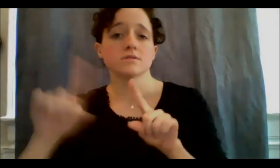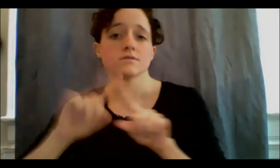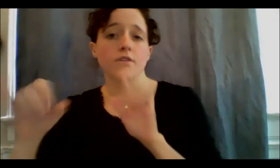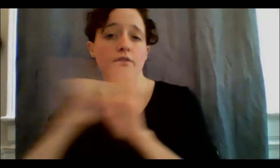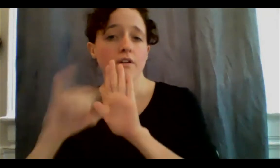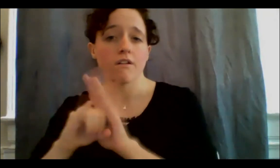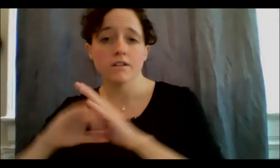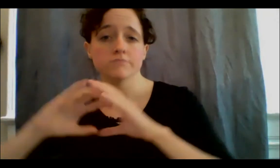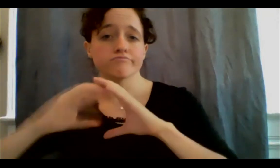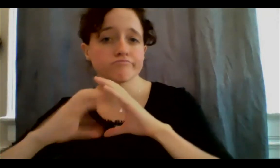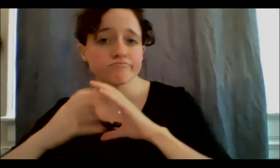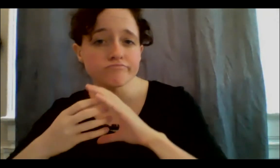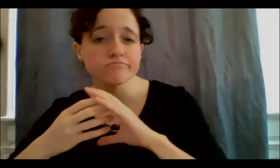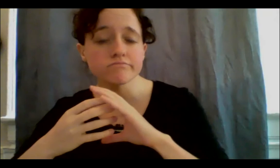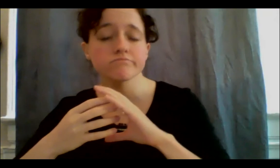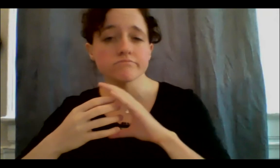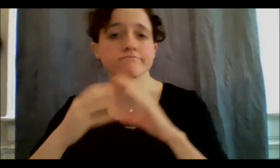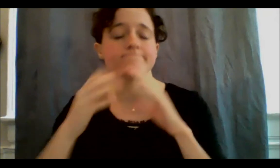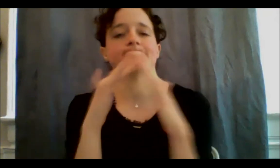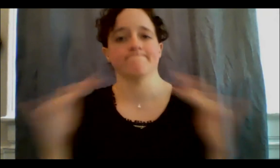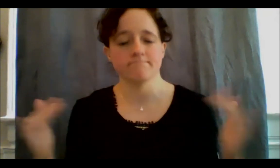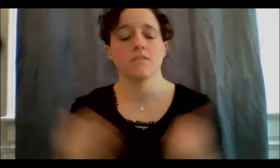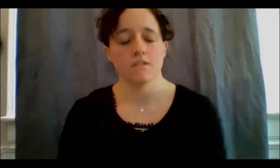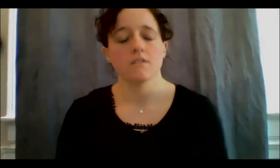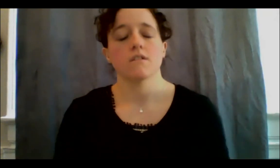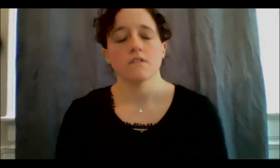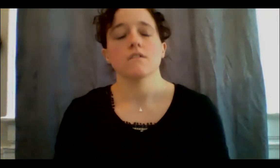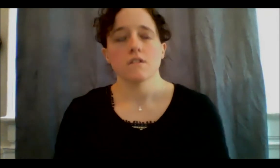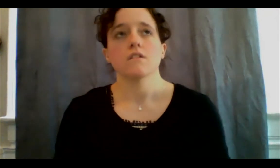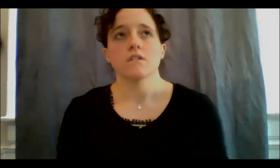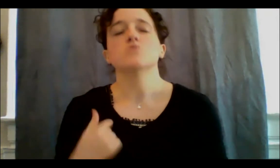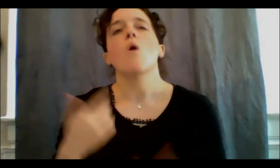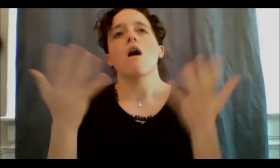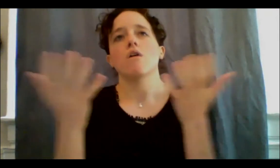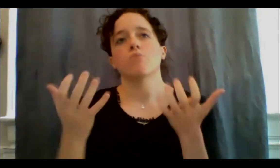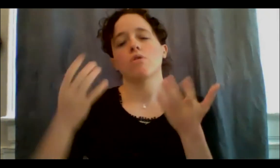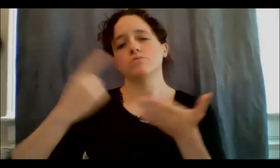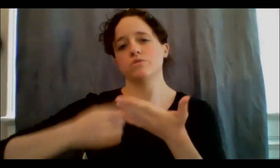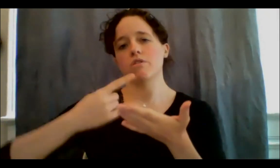a very big role. But I want to talk about what happens to artists, you know, and how